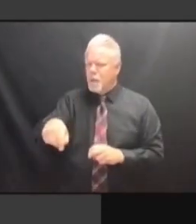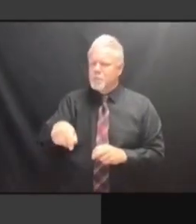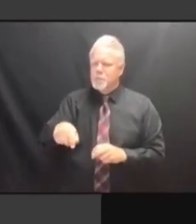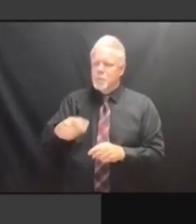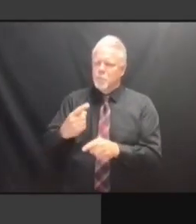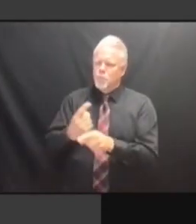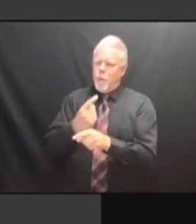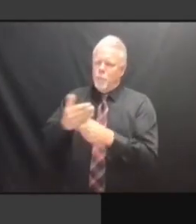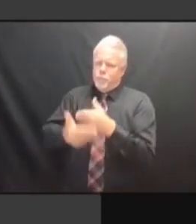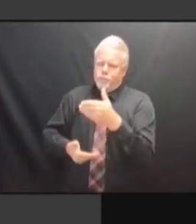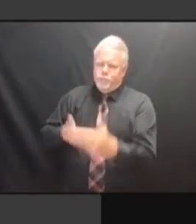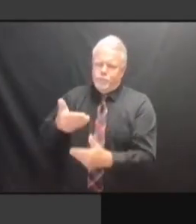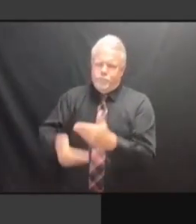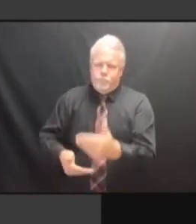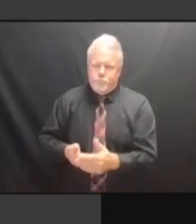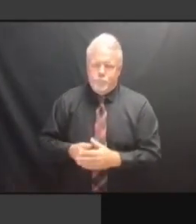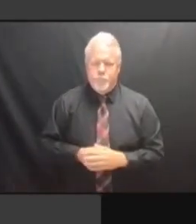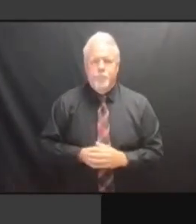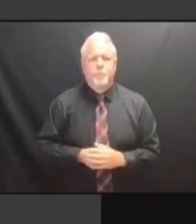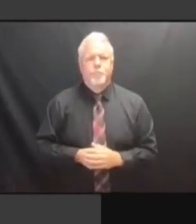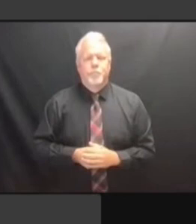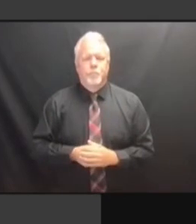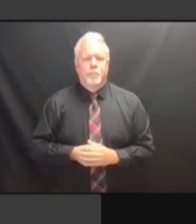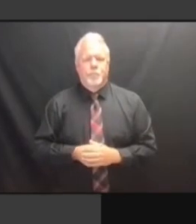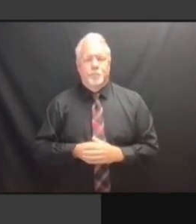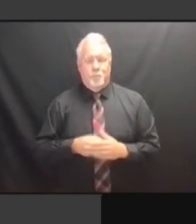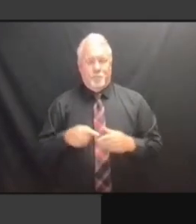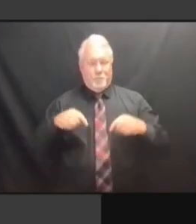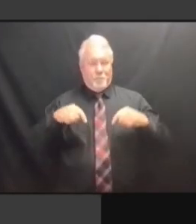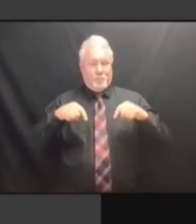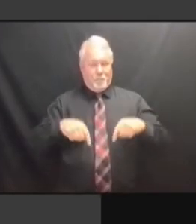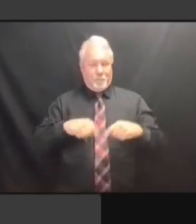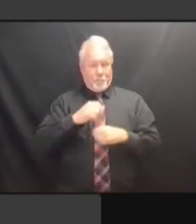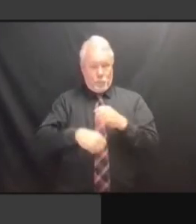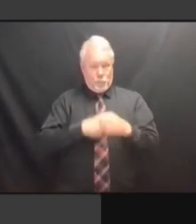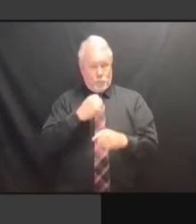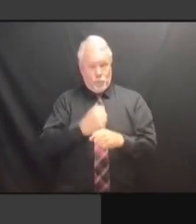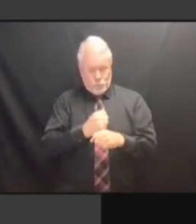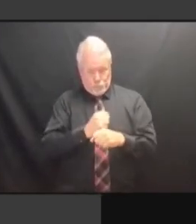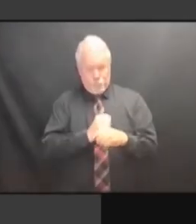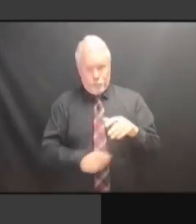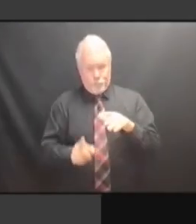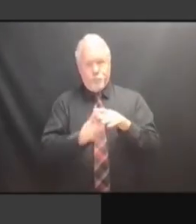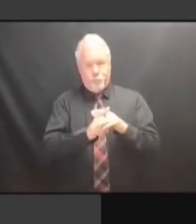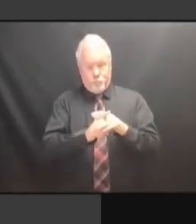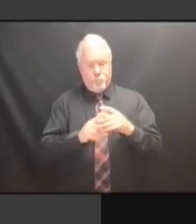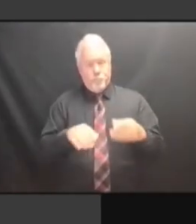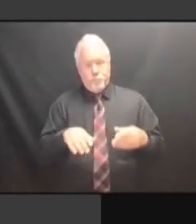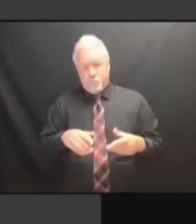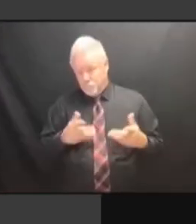EARLIER THIS YEAR, WHERE THEY DISCOVERED THAT THE NUMBER EARLIER THIS YEAR, WHERE THEY DISCOVERED THAT THE NUMBER OF DISCOVERED THAT THE NUMBER OF DISCOVERED THAT THE NUMBER OF BALLOTS DISCOVERED THAT THE NUMBER OF BALLOTS IN DISCOVERED THAT THE NUMBER OF BALLOTS IN THEIR DISCOVERED THAT THE NUMBER OF BALLOTS IN THEIR AUDIT, DISCOVERED THAT THE NUMBER OF BALLOTS IN THEIR AUDIT, THAT DISCOVERED THAT THE NUMBER OF BALLOTS IN THEIR AUDIT, THAT THE BALLOTS IN THEIR AUDIT, THAT THE BALLOTS IN THEIR AUDIT, THAT THE VOTES BALLOTS IN THEIR AUDIT, THAT THE VOTES IN BALLOTS IN THEIR AUDIT, THAT THE VOTES IN THE BALLOTS IN THEIR AUDIT, THAT THE VOTES IN THE AUDIT